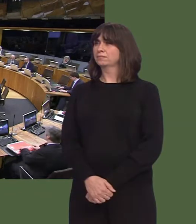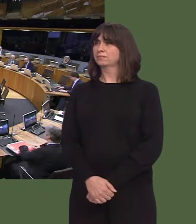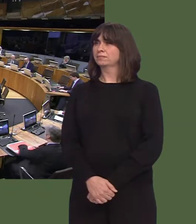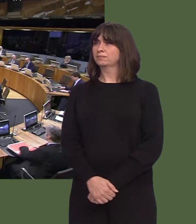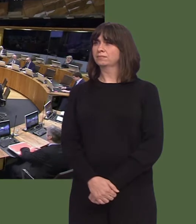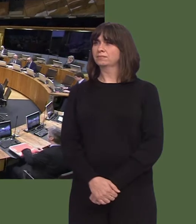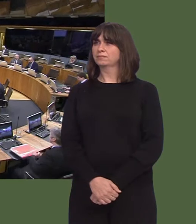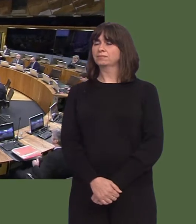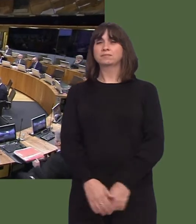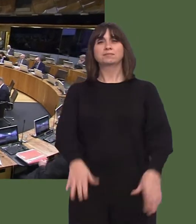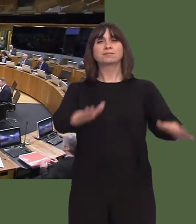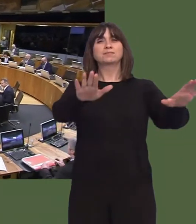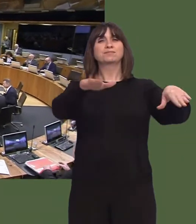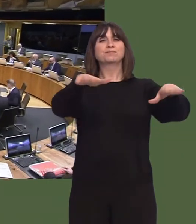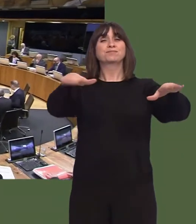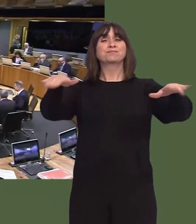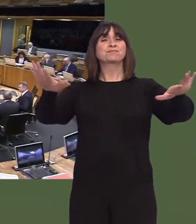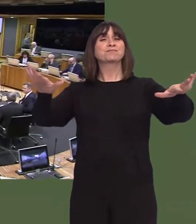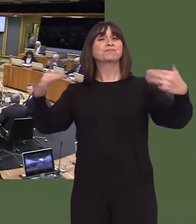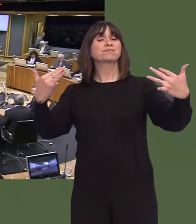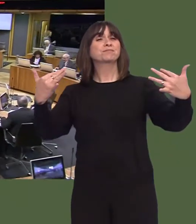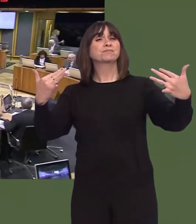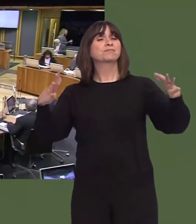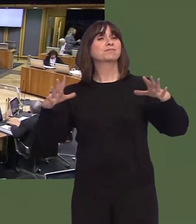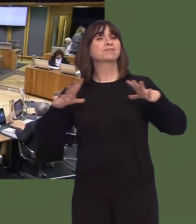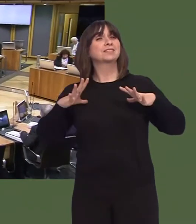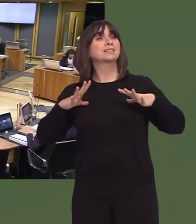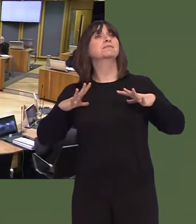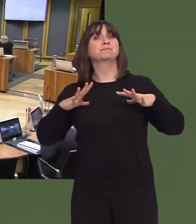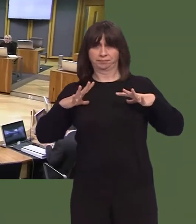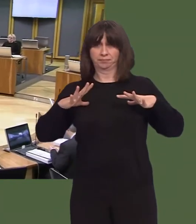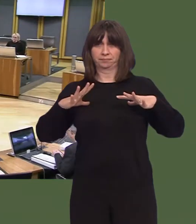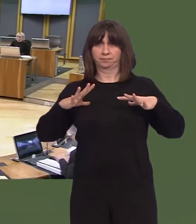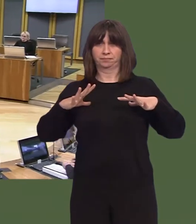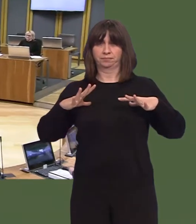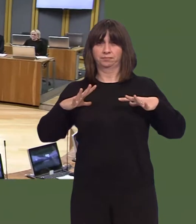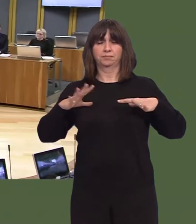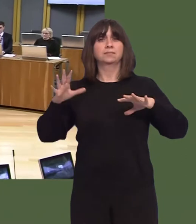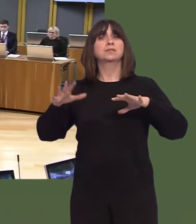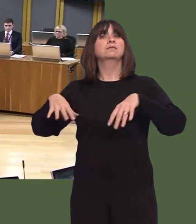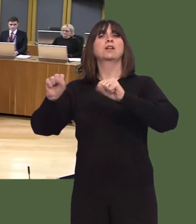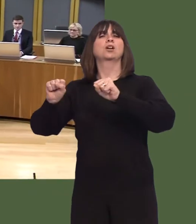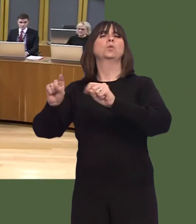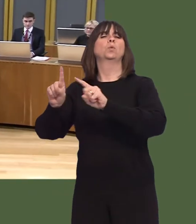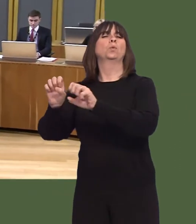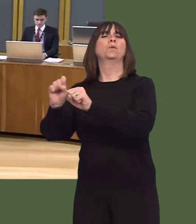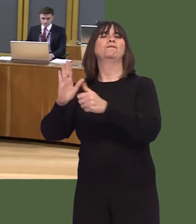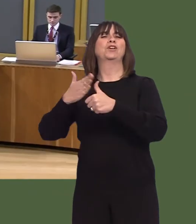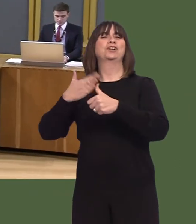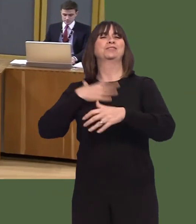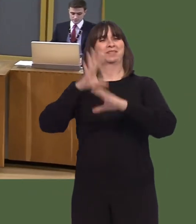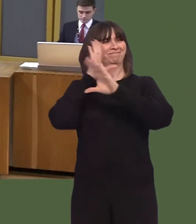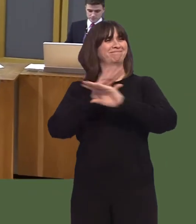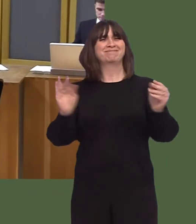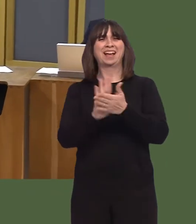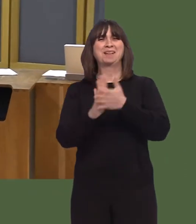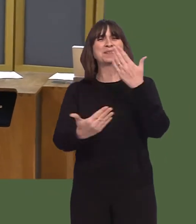FMQ_Verbatim Y Llywydd / The Llywydd: Felly, ar hynny,